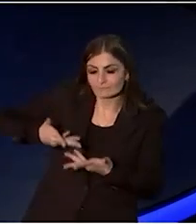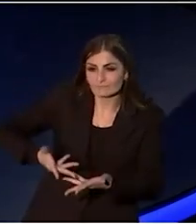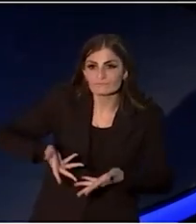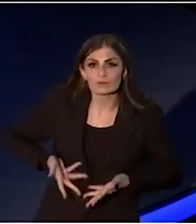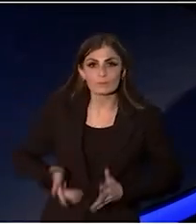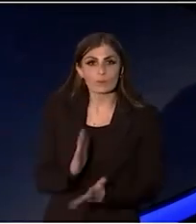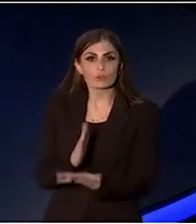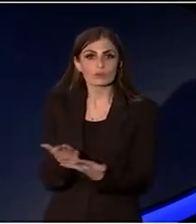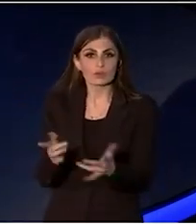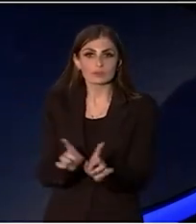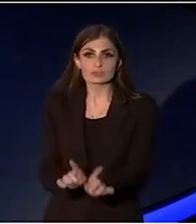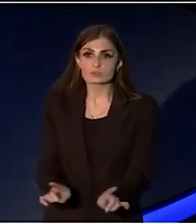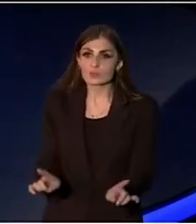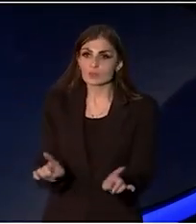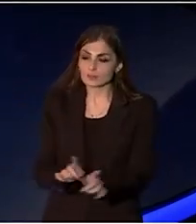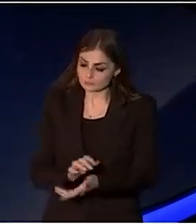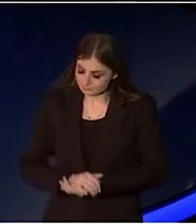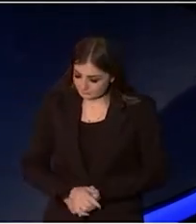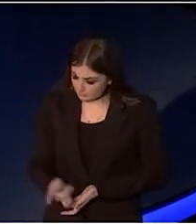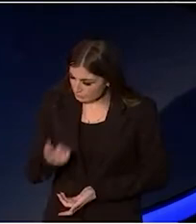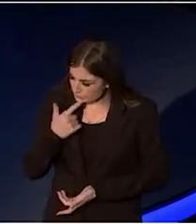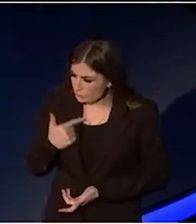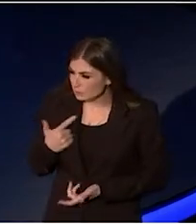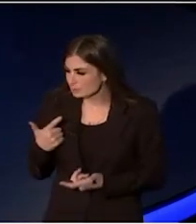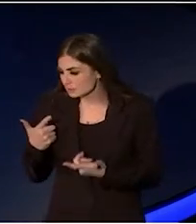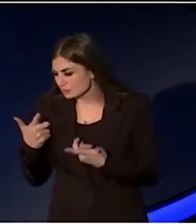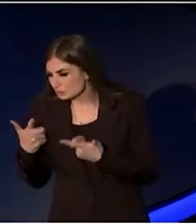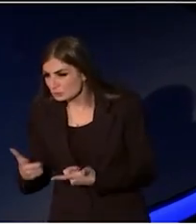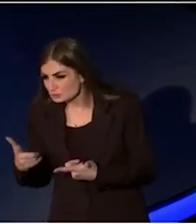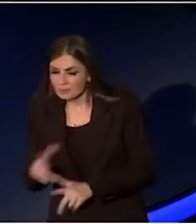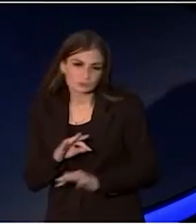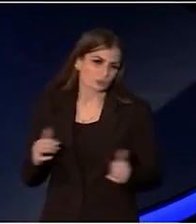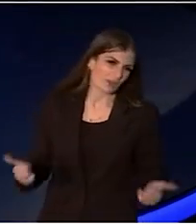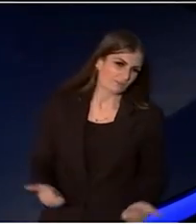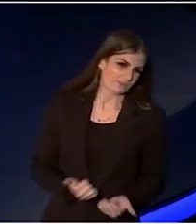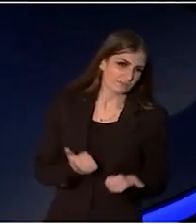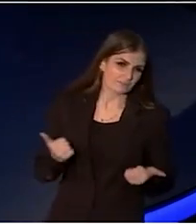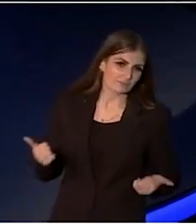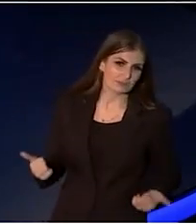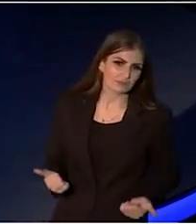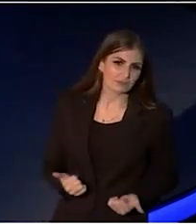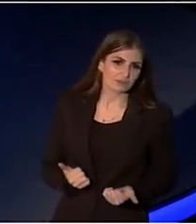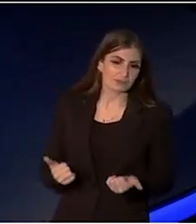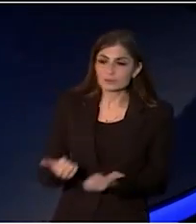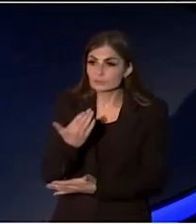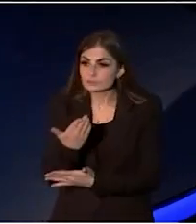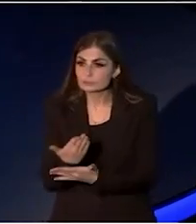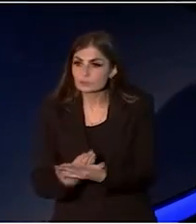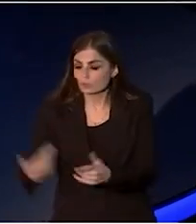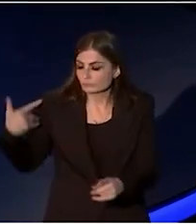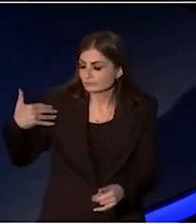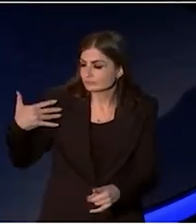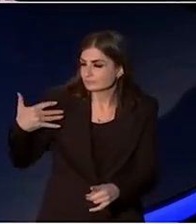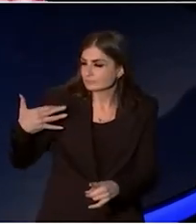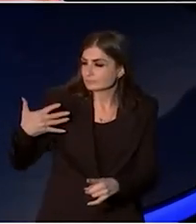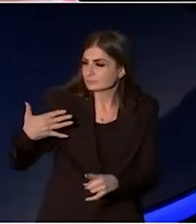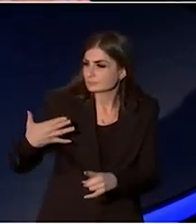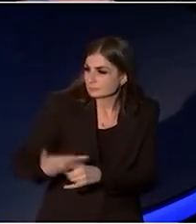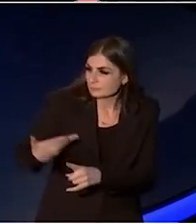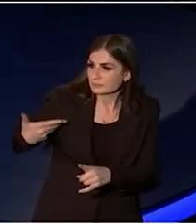We were told that we were either too much or not enough. Stories for centuries bursting out of seams